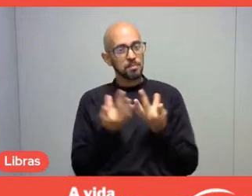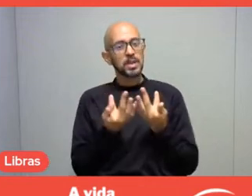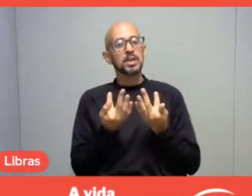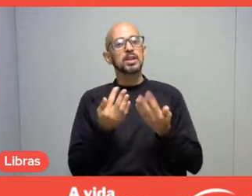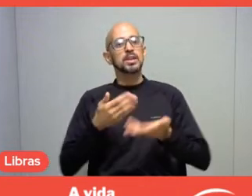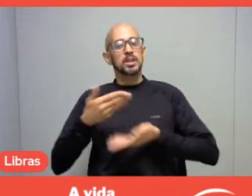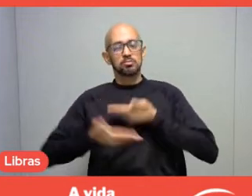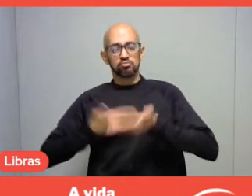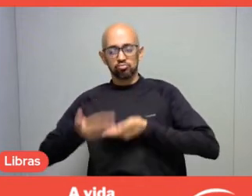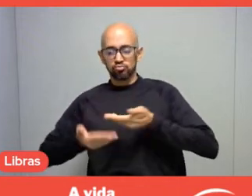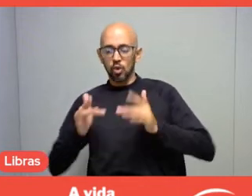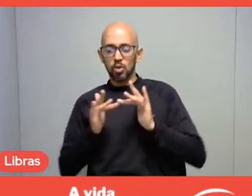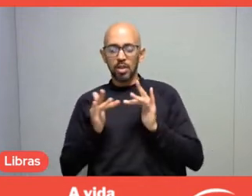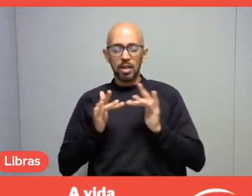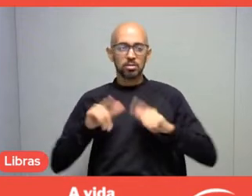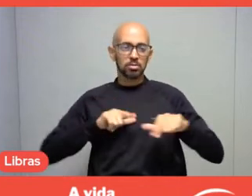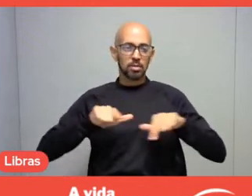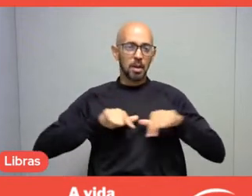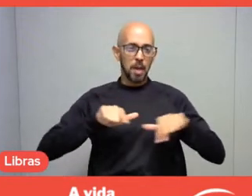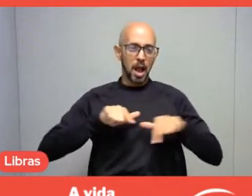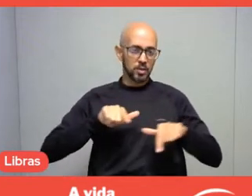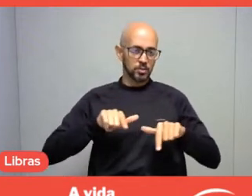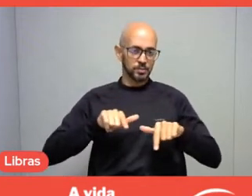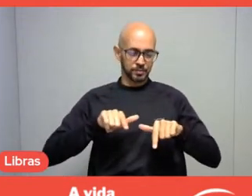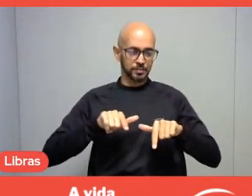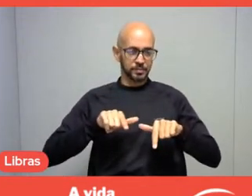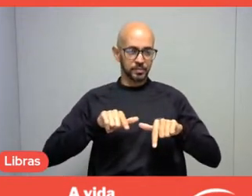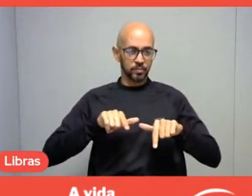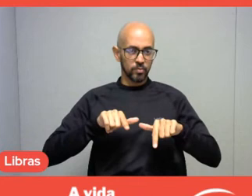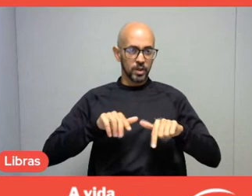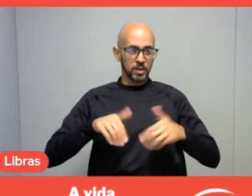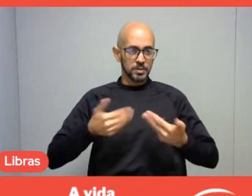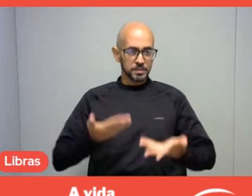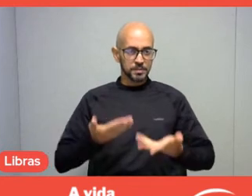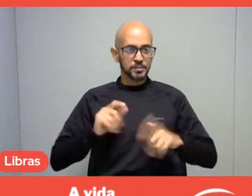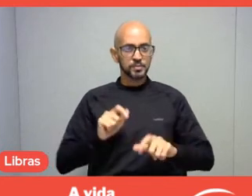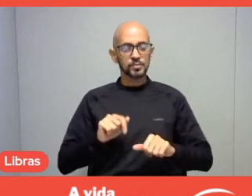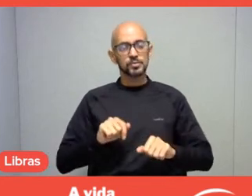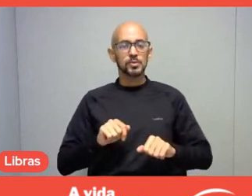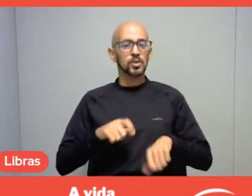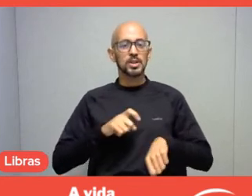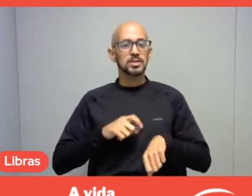And then, in this second moment, in the second round of conversation,